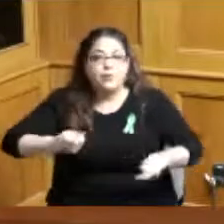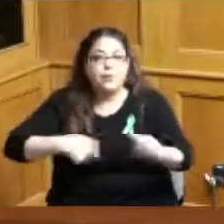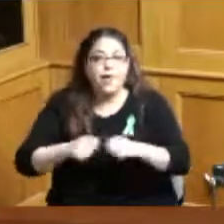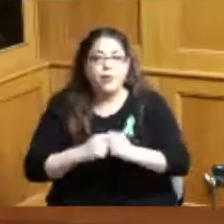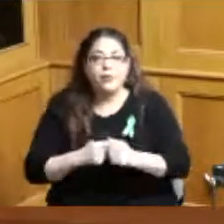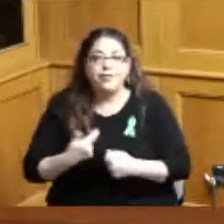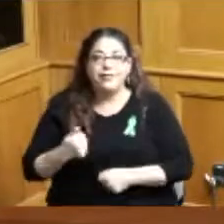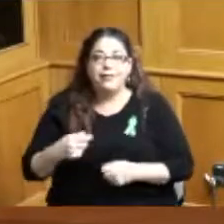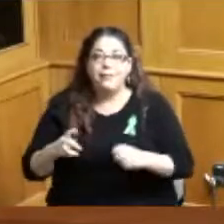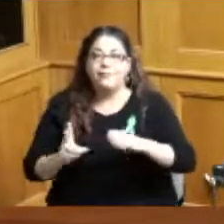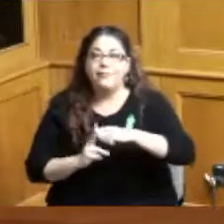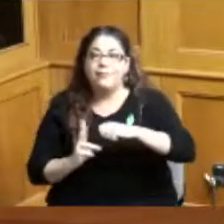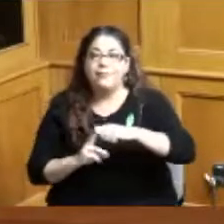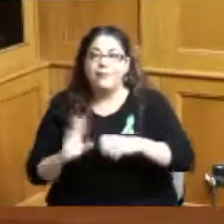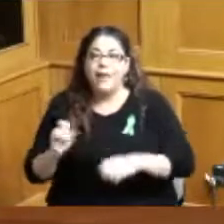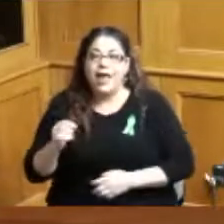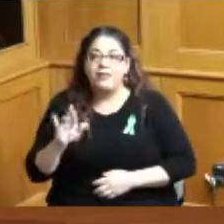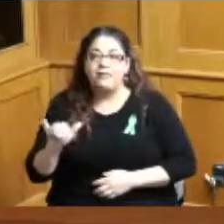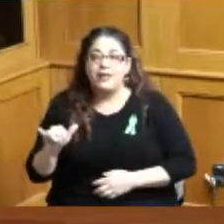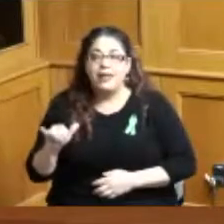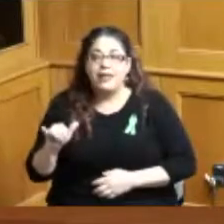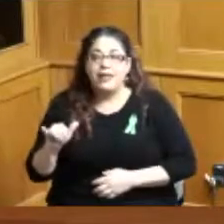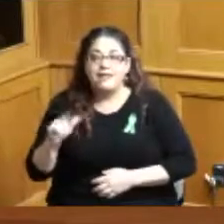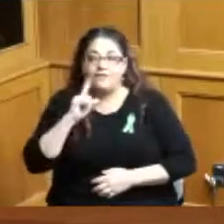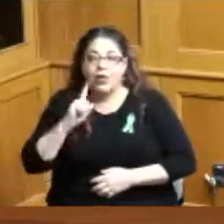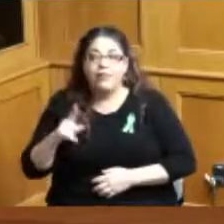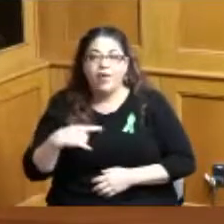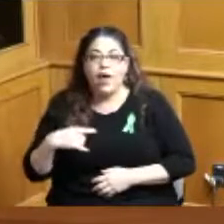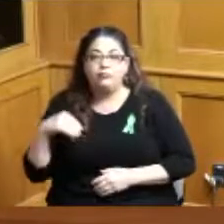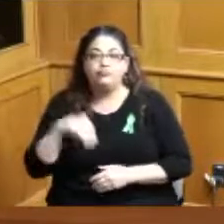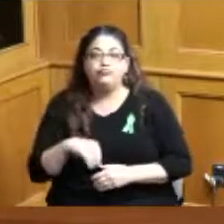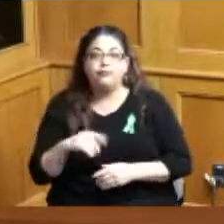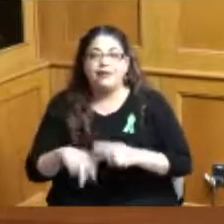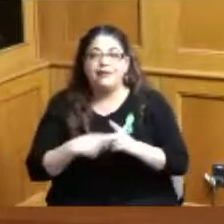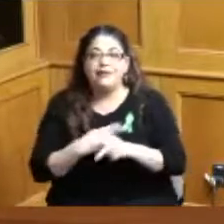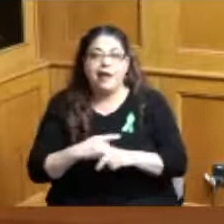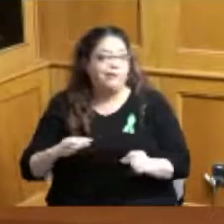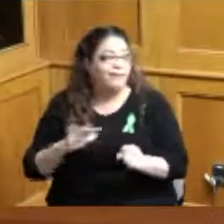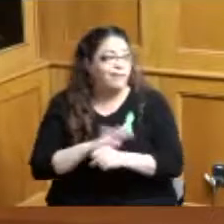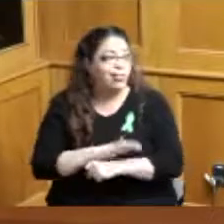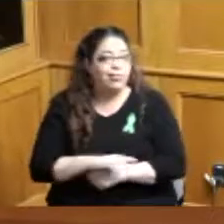they did 140 of them they maxed out the program I think a full quarter of those were distributed